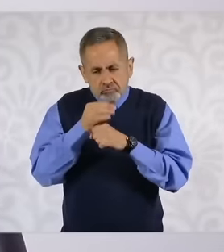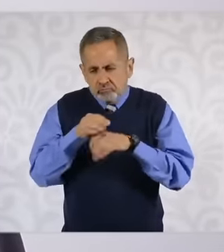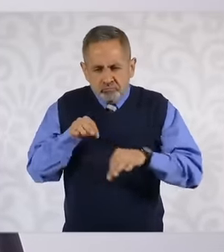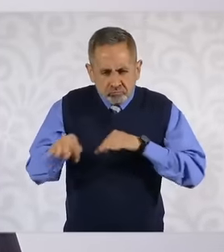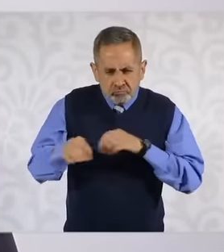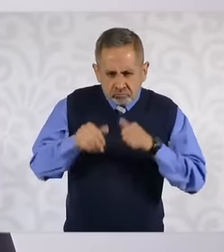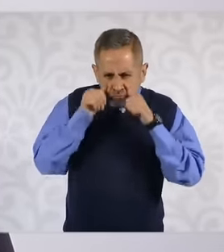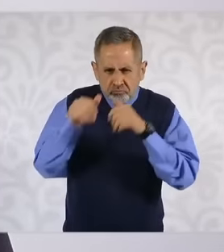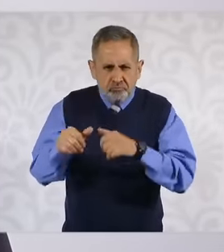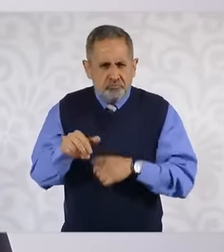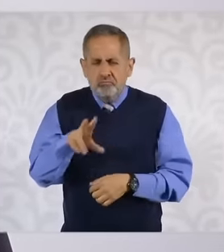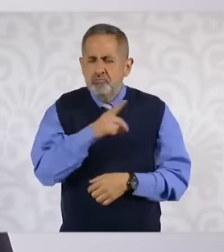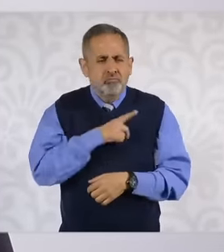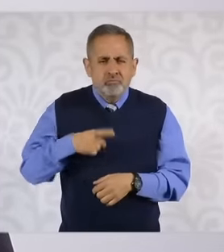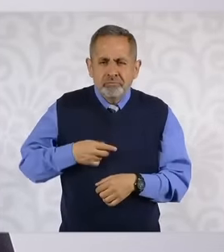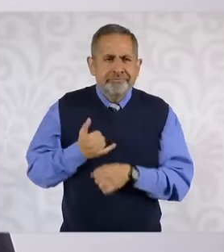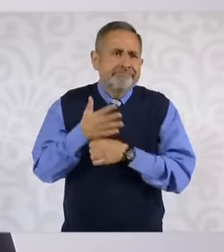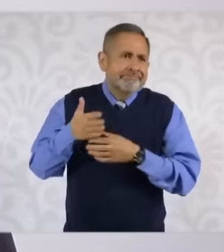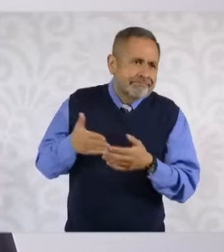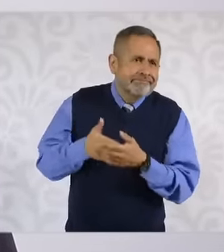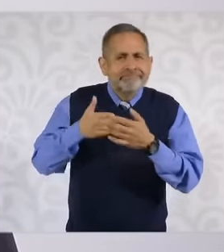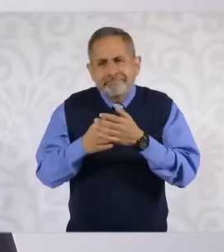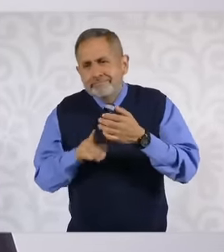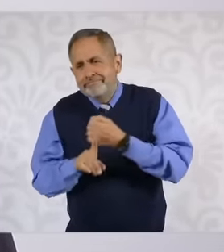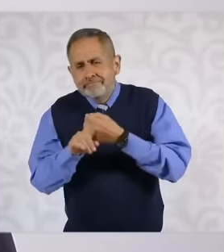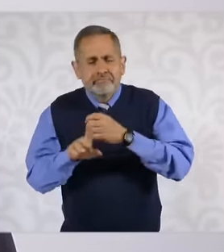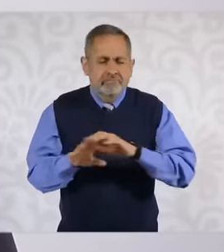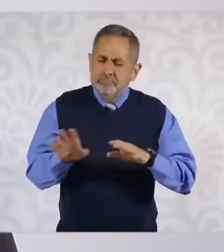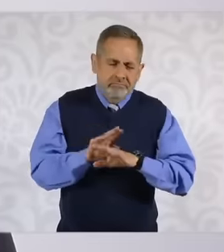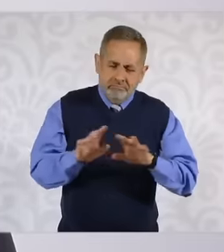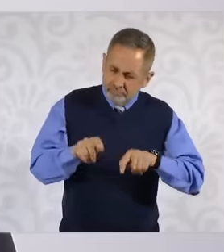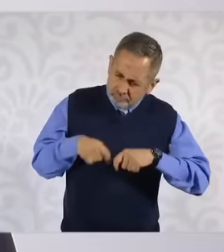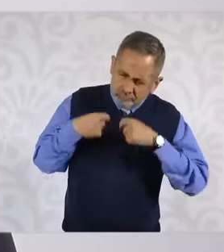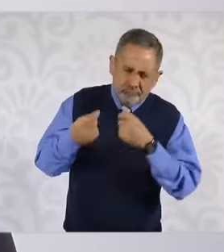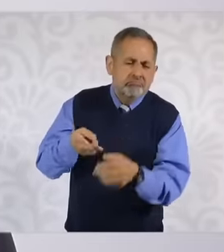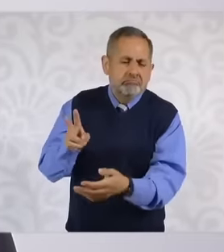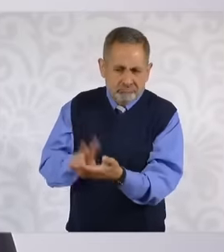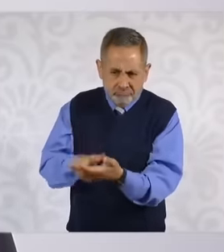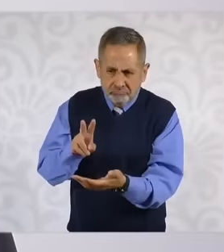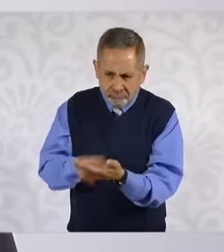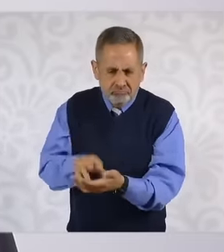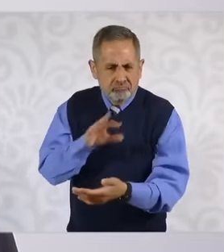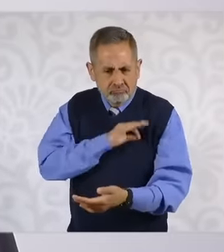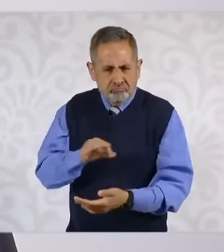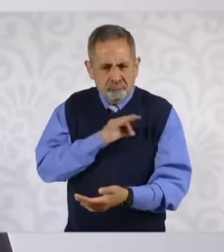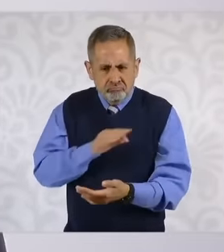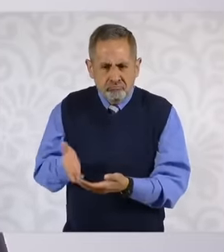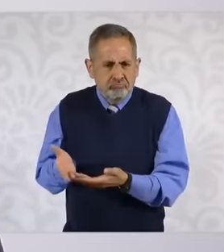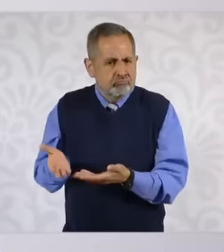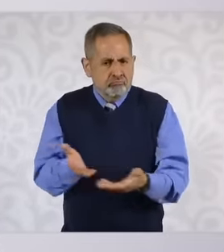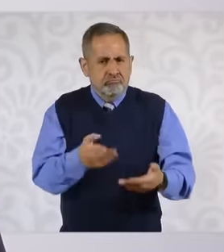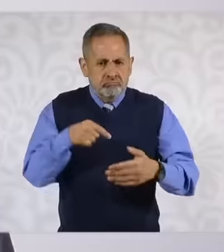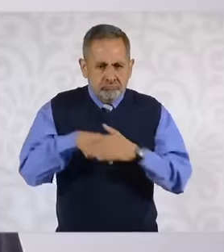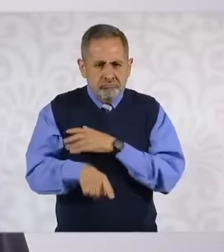should not be There is no obstacle for these studies to be given here is the apostille